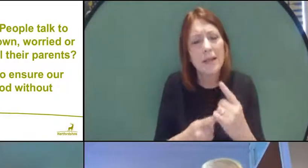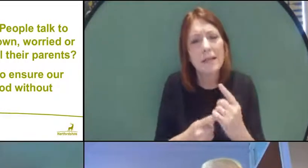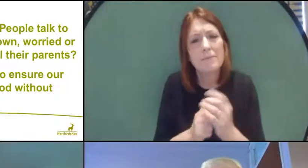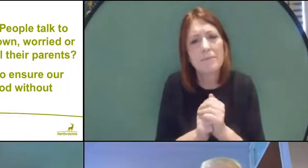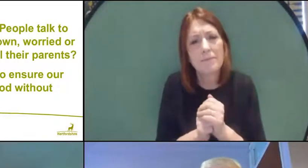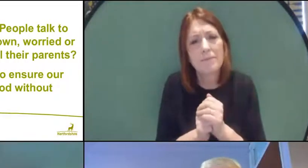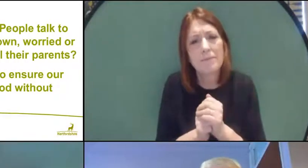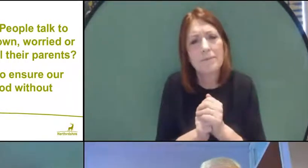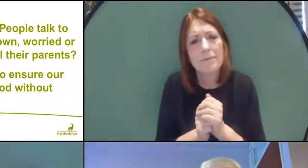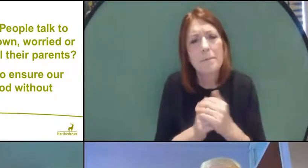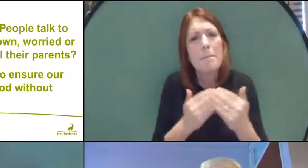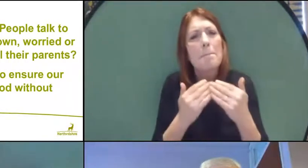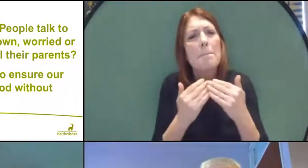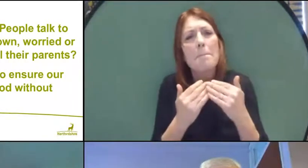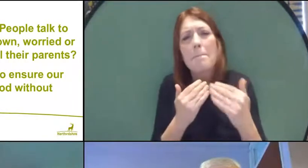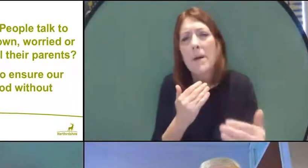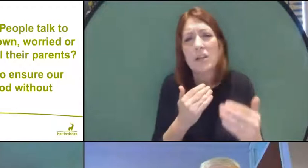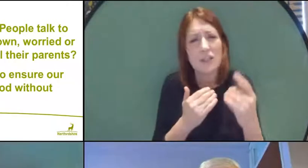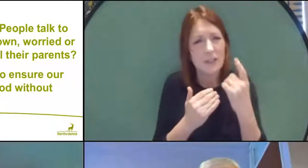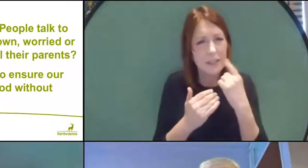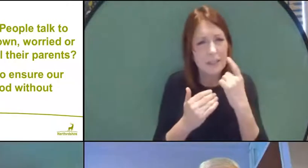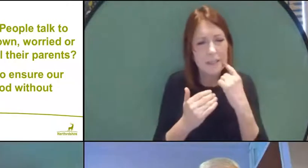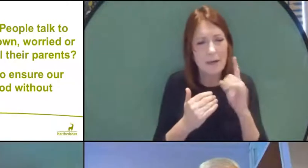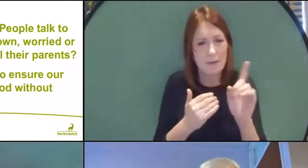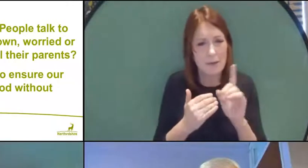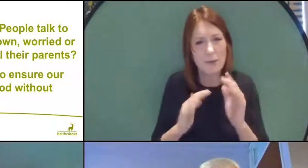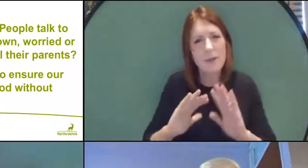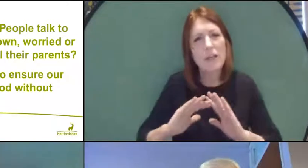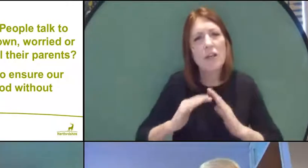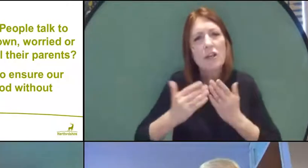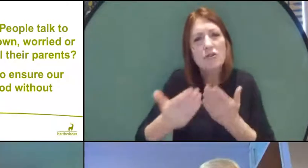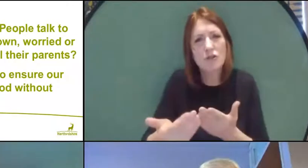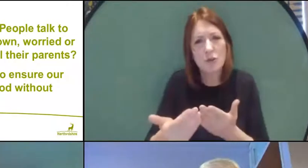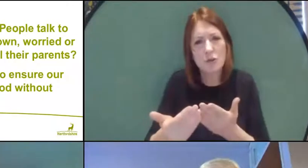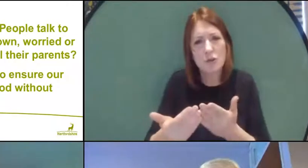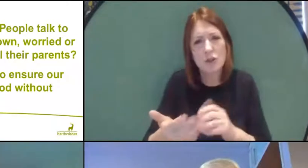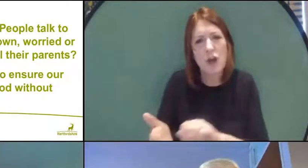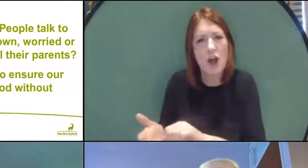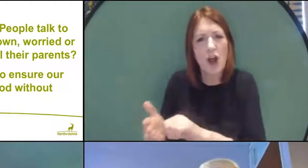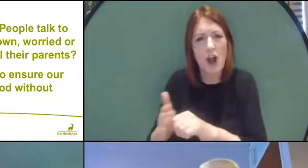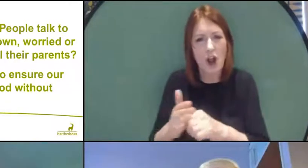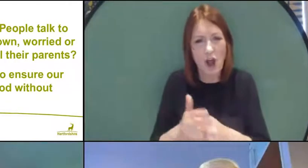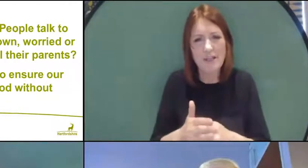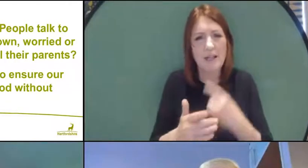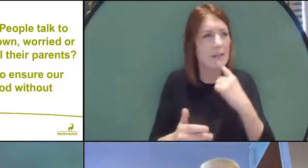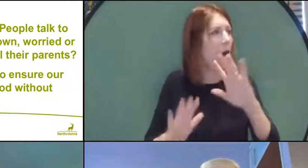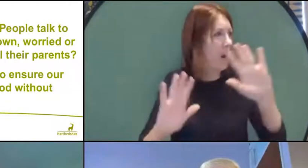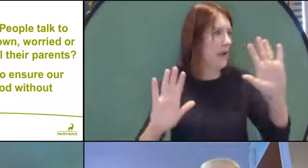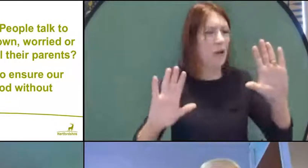much easier to introduce a lockdown, because you say right 'everything is going to shut'.